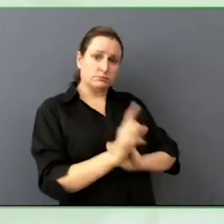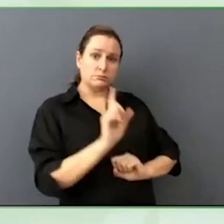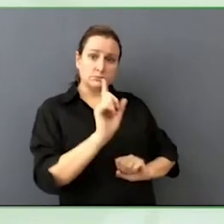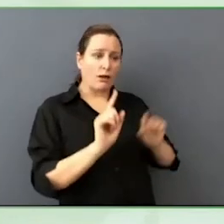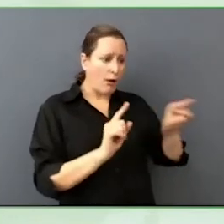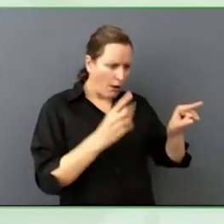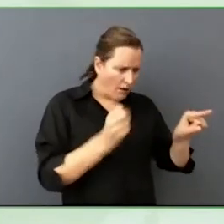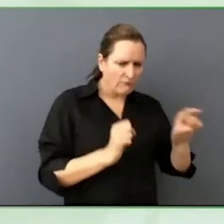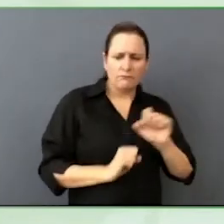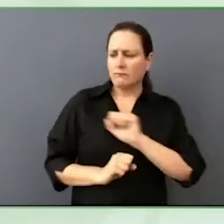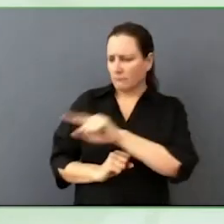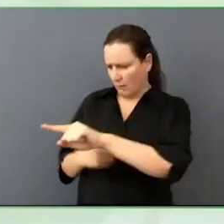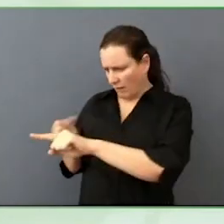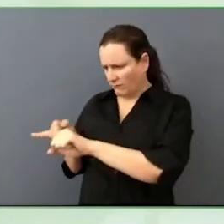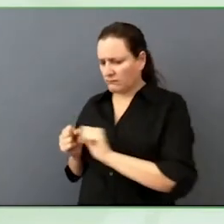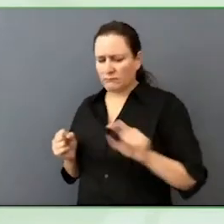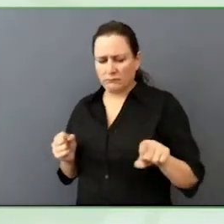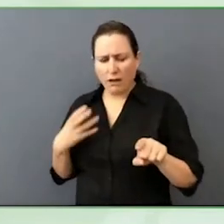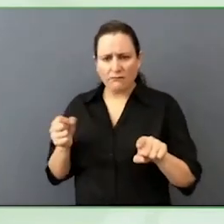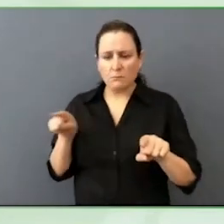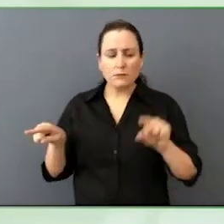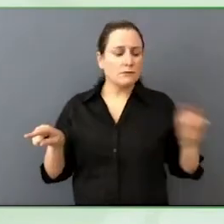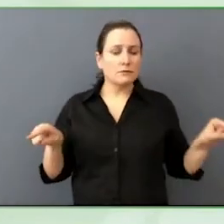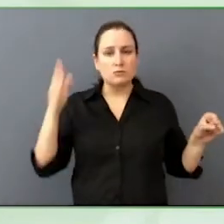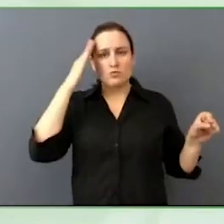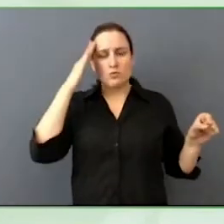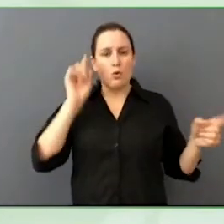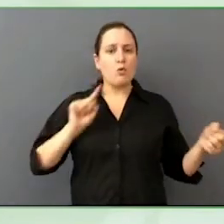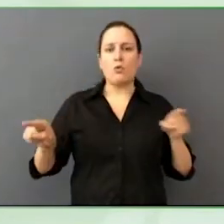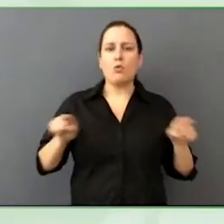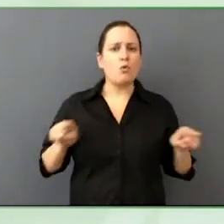framework, we understand that the solutions must be driven locally.